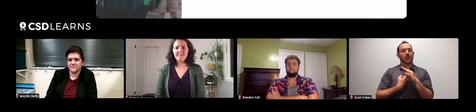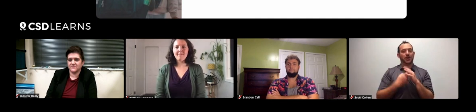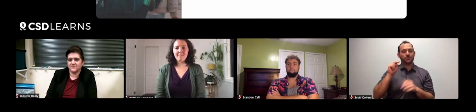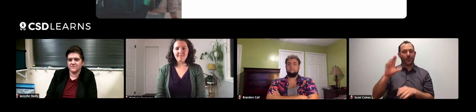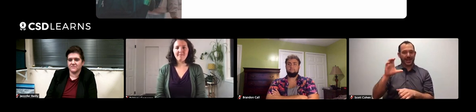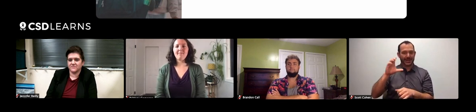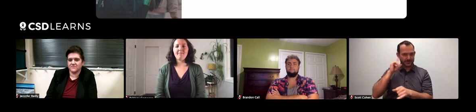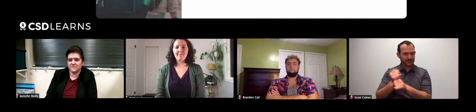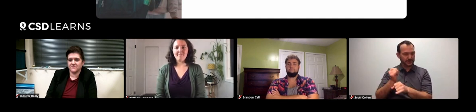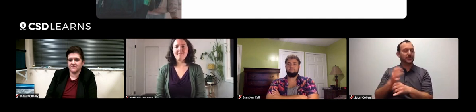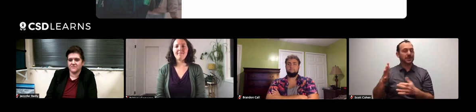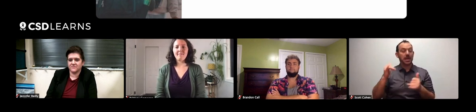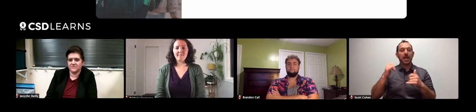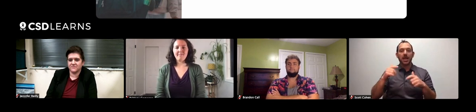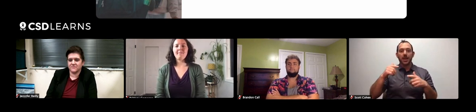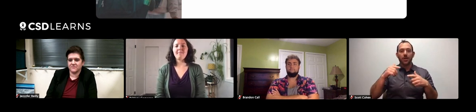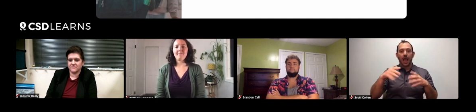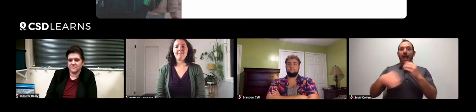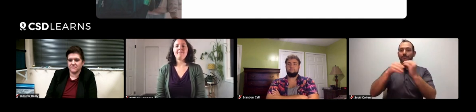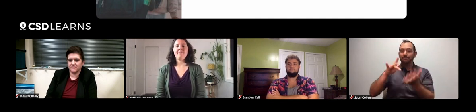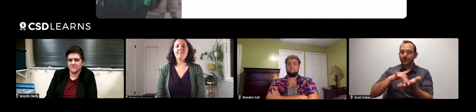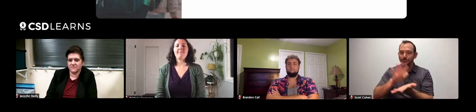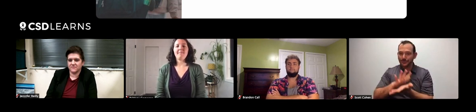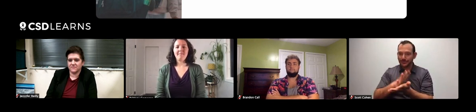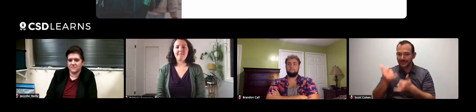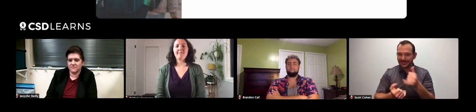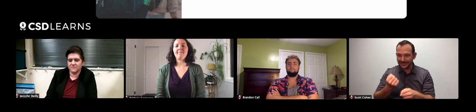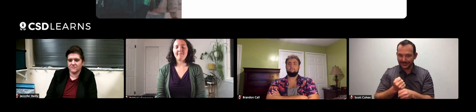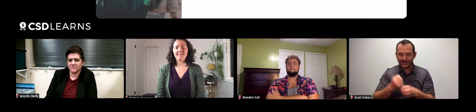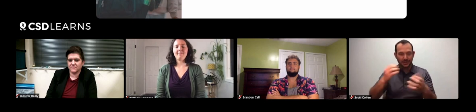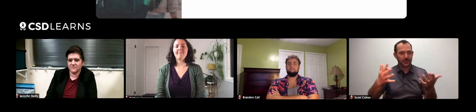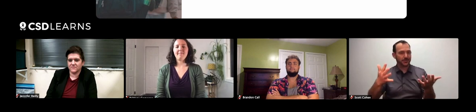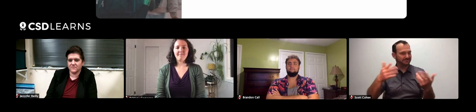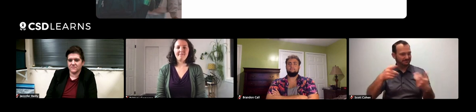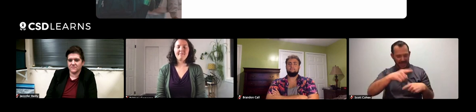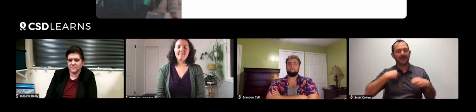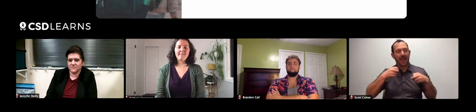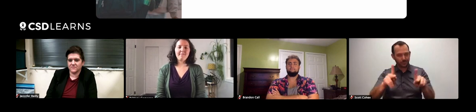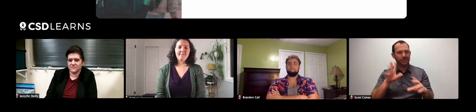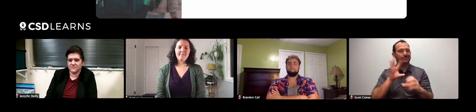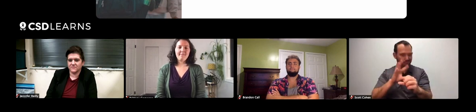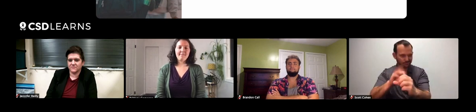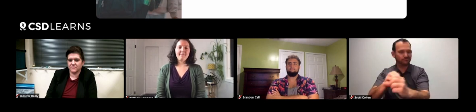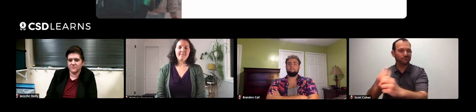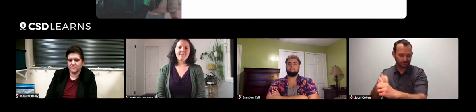in North Carolina as well. Now they're adding a middle school team this year! There are opportunities out there